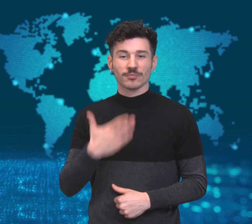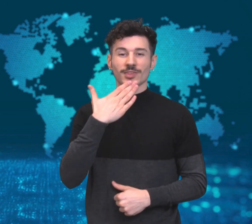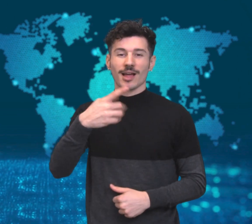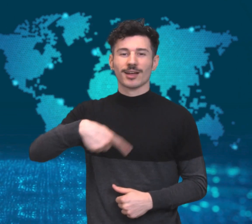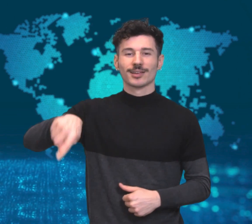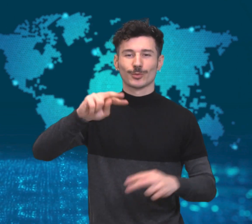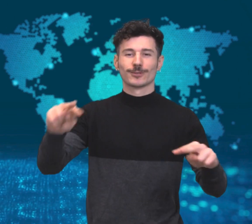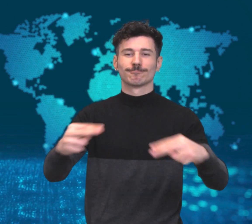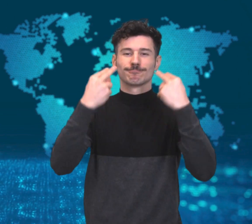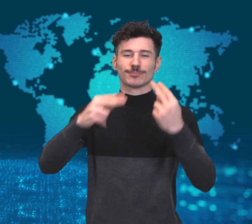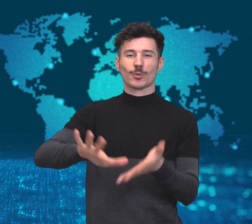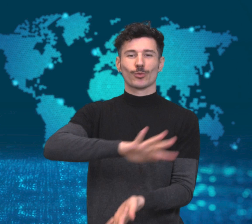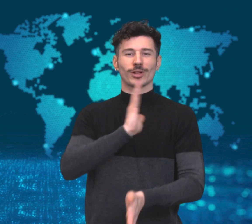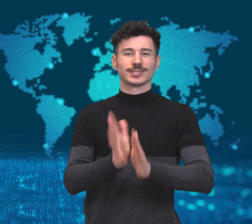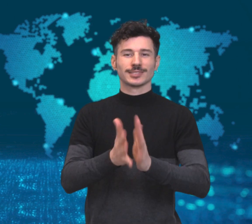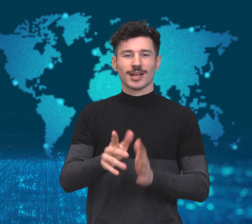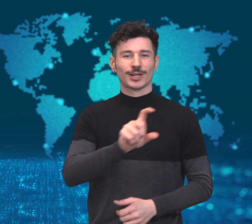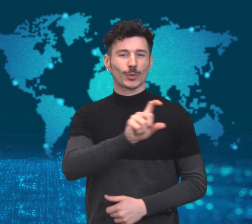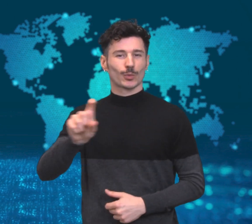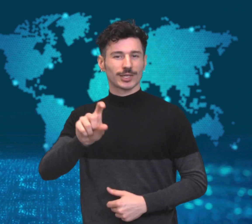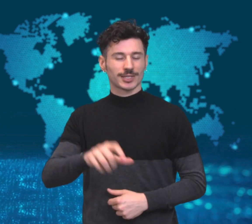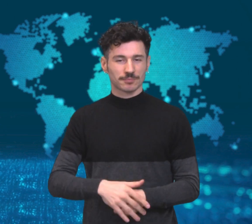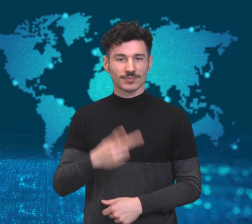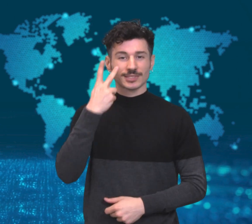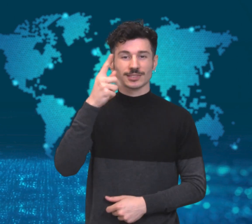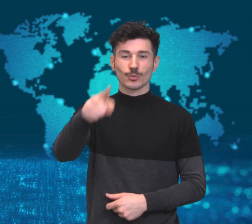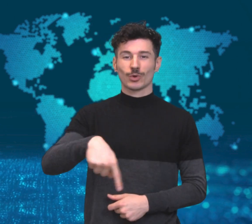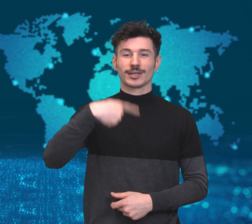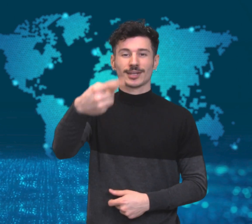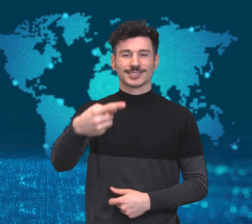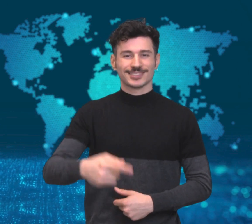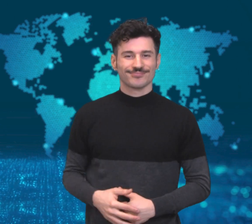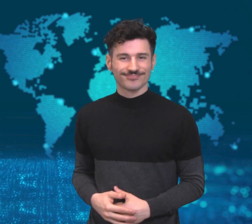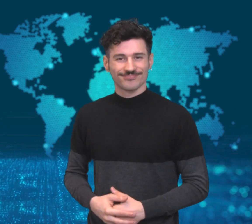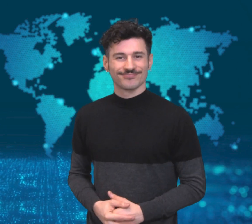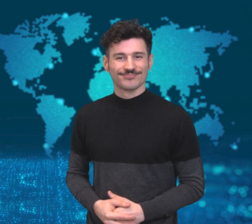Thank you for watching WorldSign Week and see you next time!